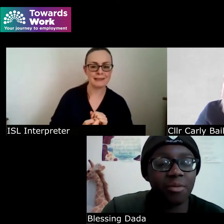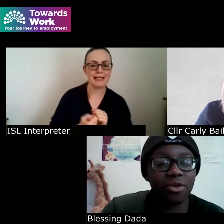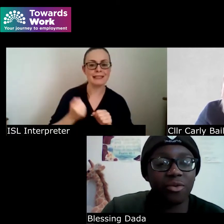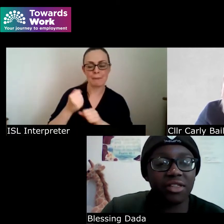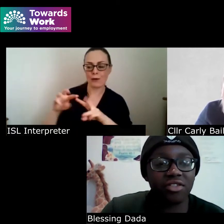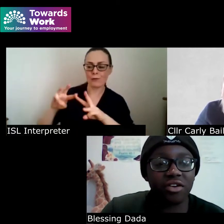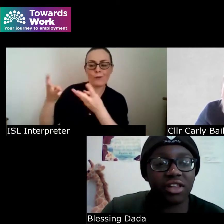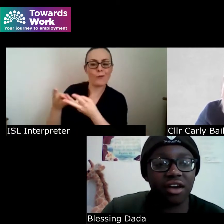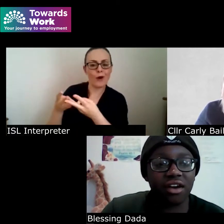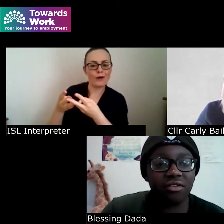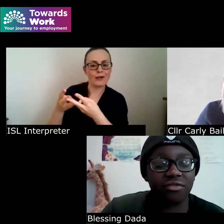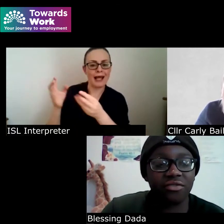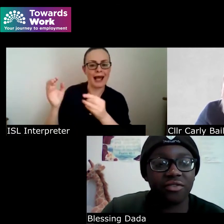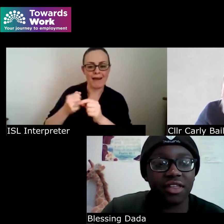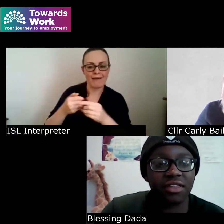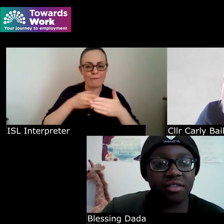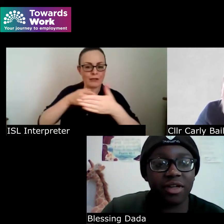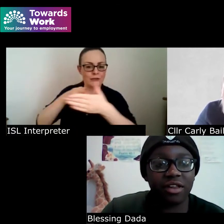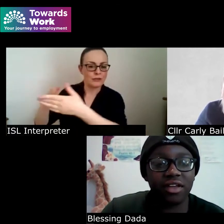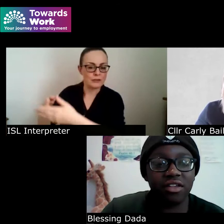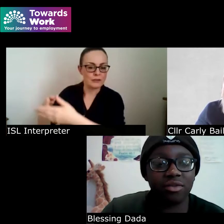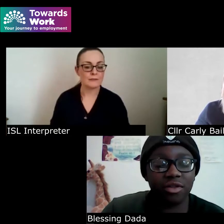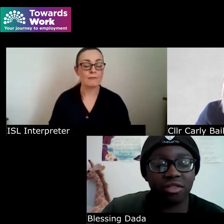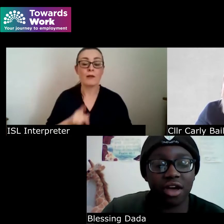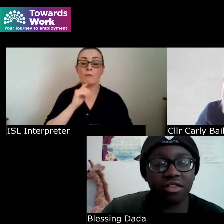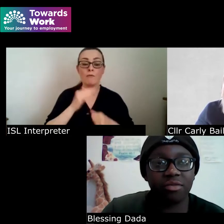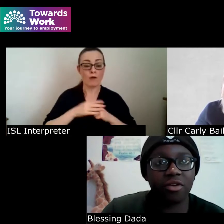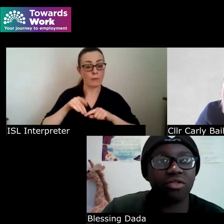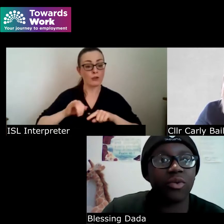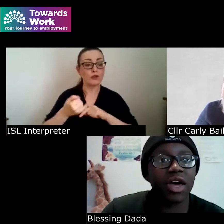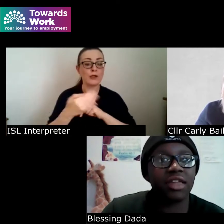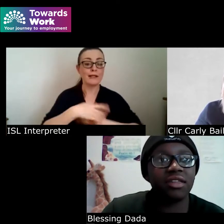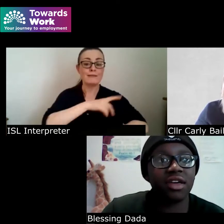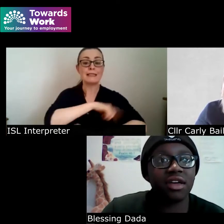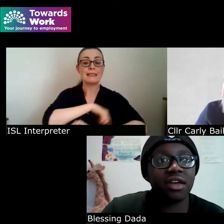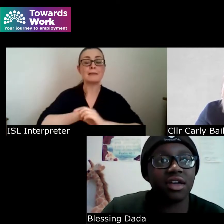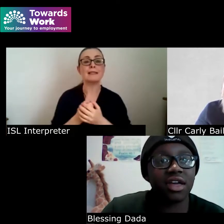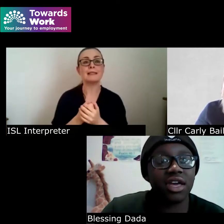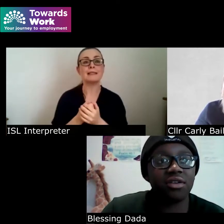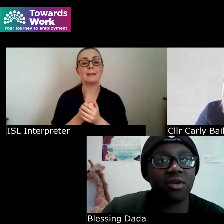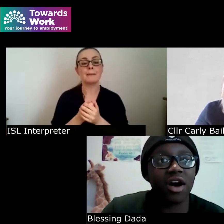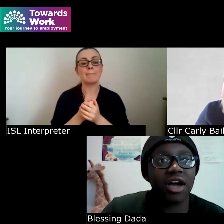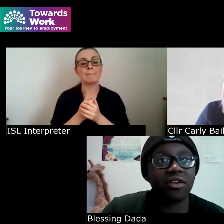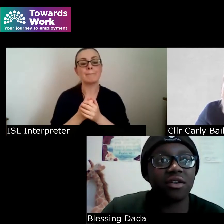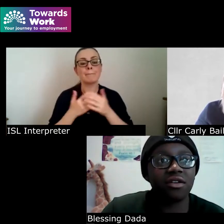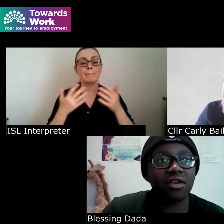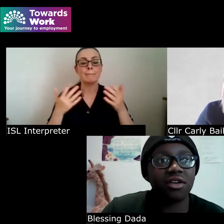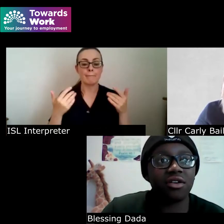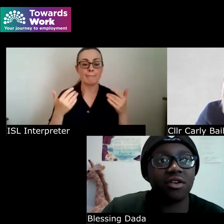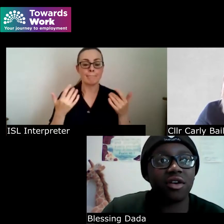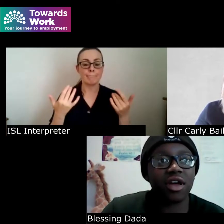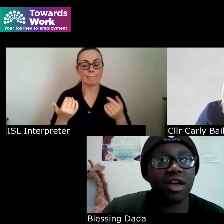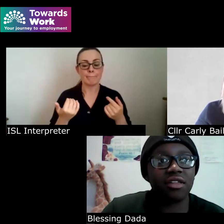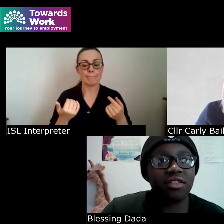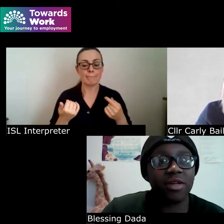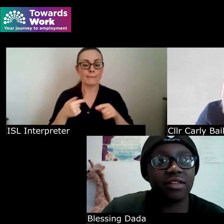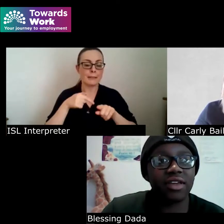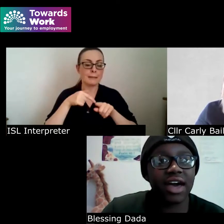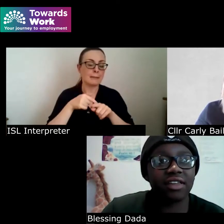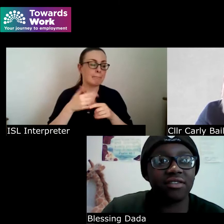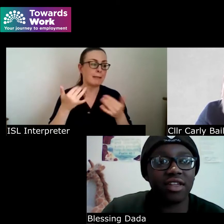well with the journey of disabilities I suppose when you know either you're a disability activist